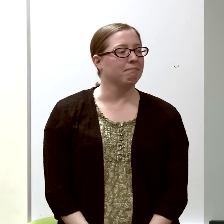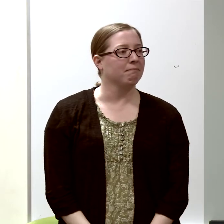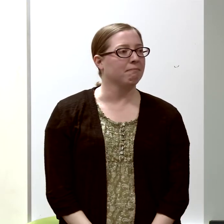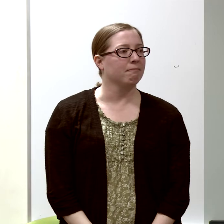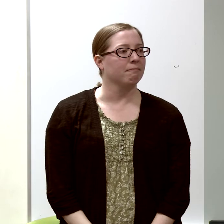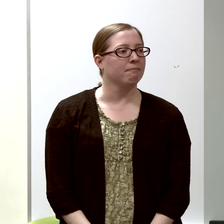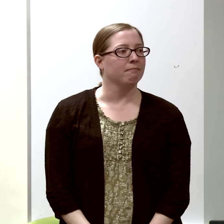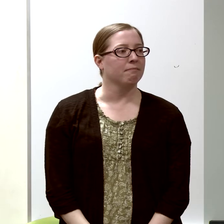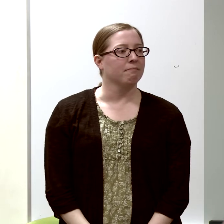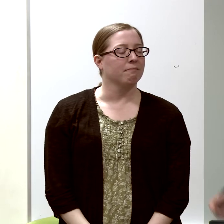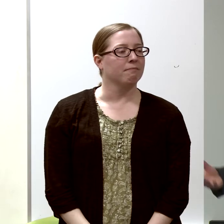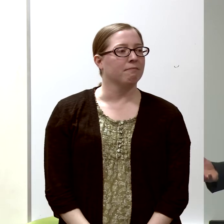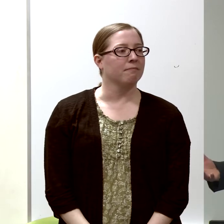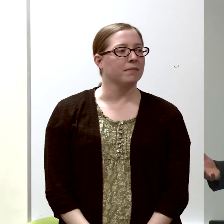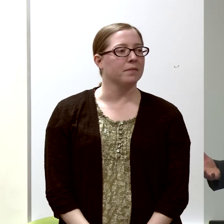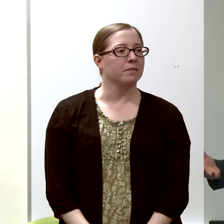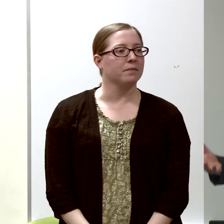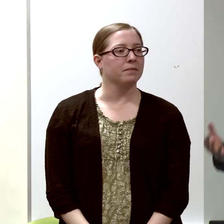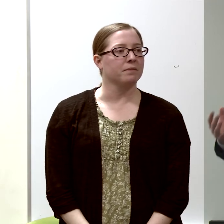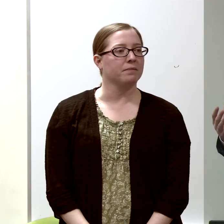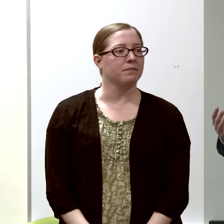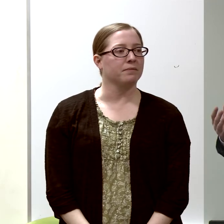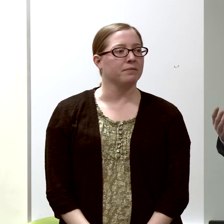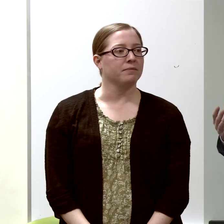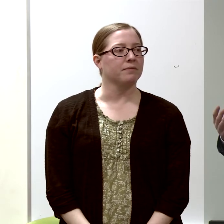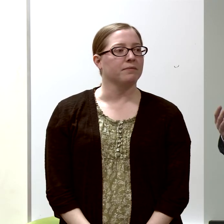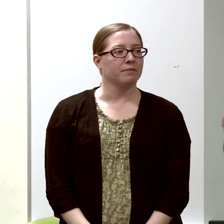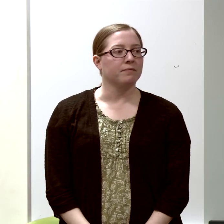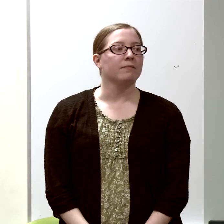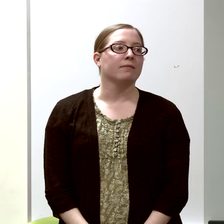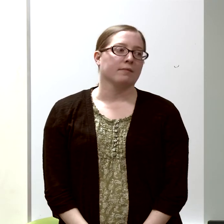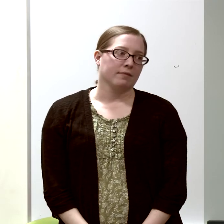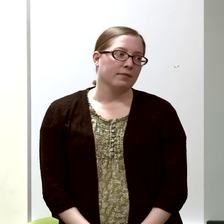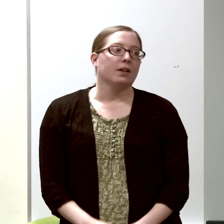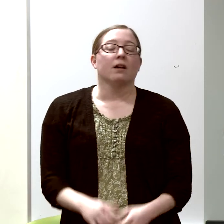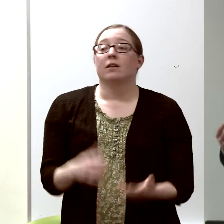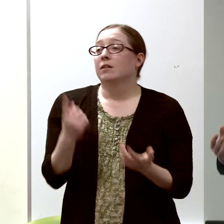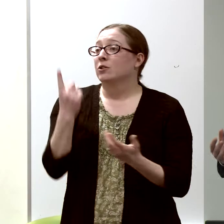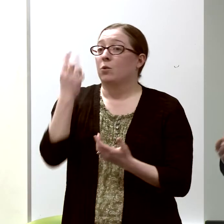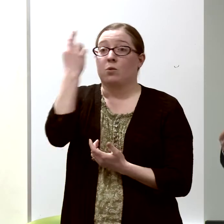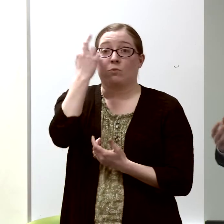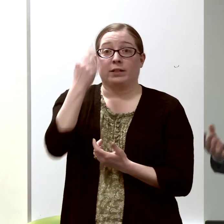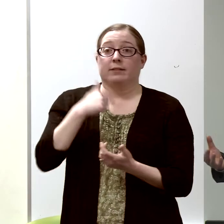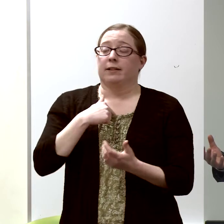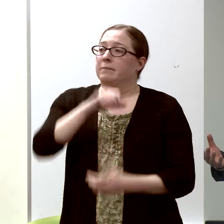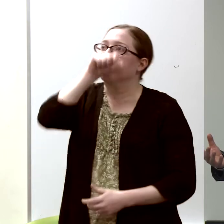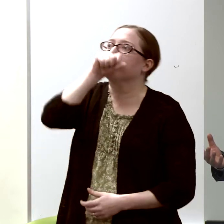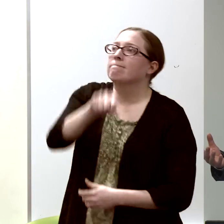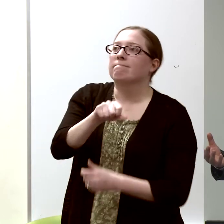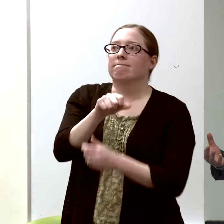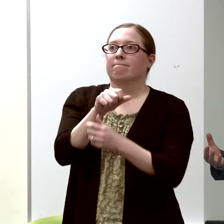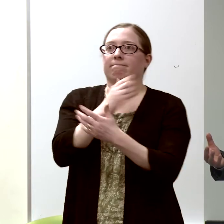So one of the reasons that I loved growing up in a university environment